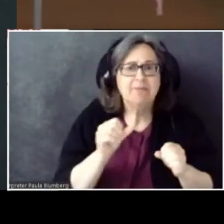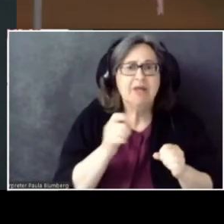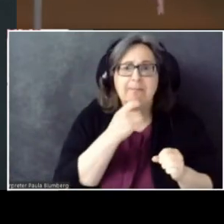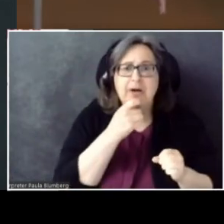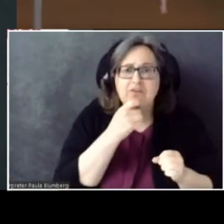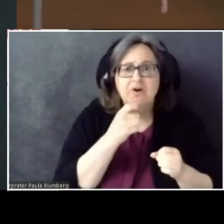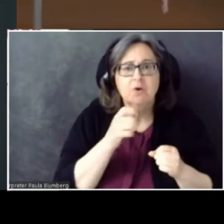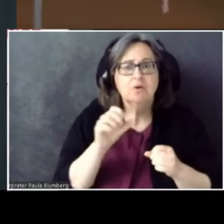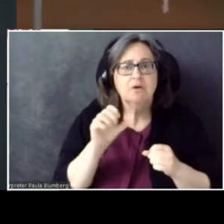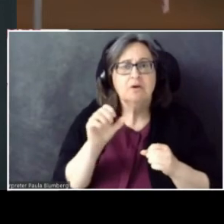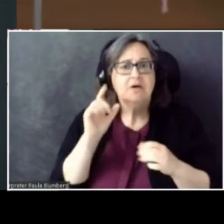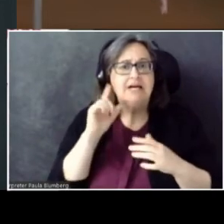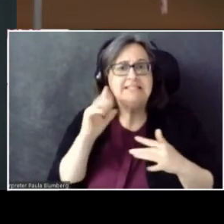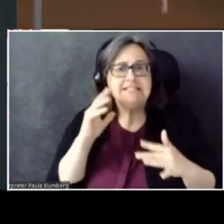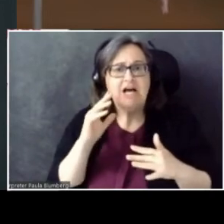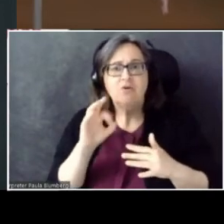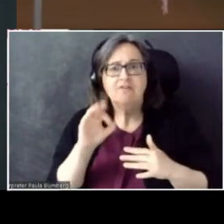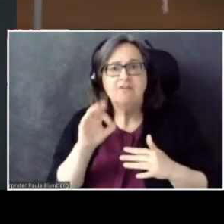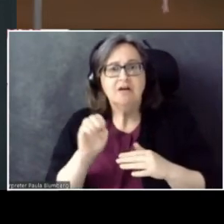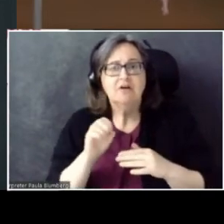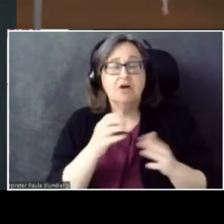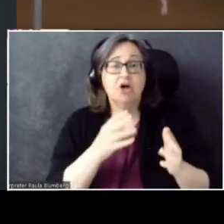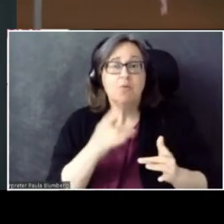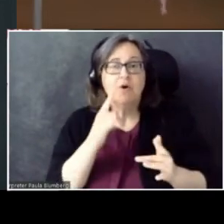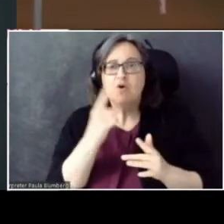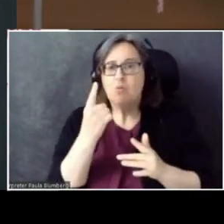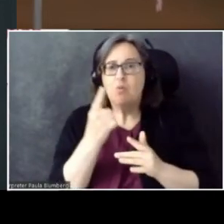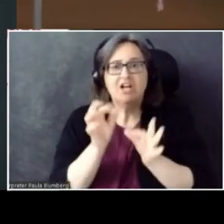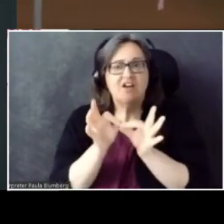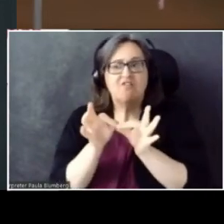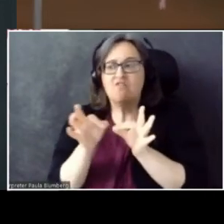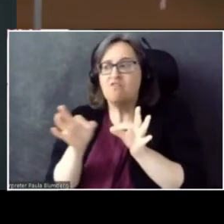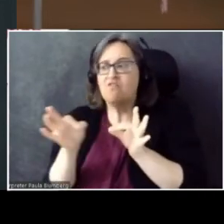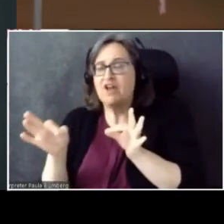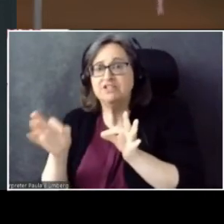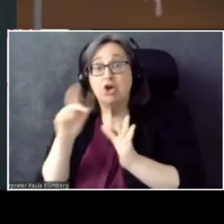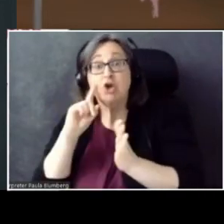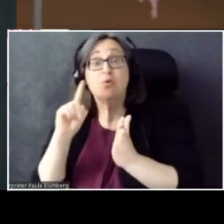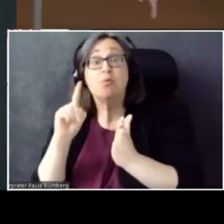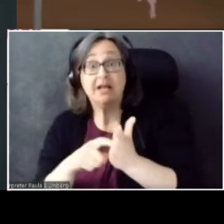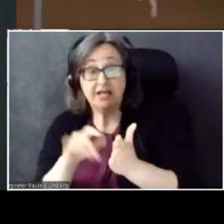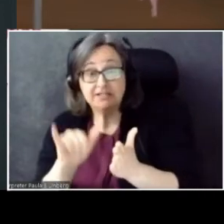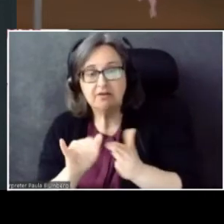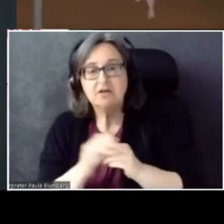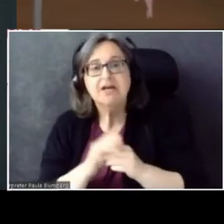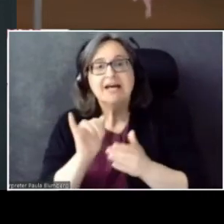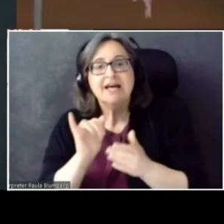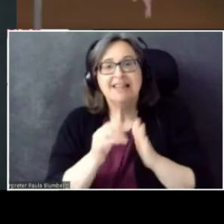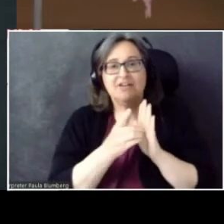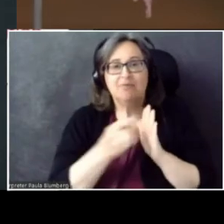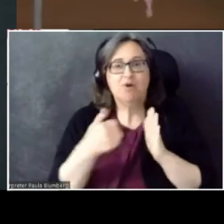And then we wait around for a single phrase to be recognized. And in this demo, we print it out to the console.